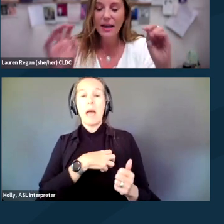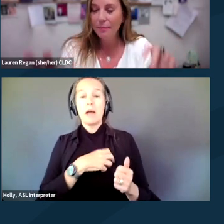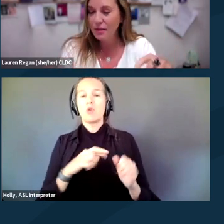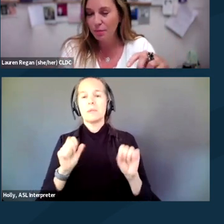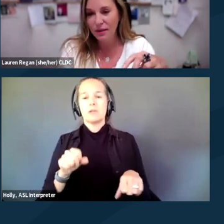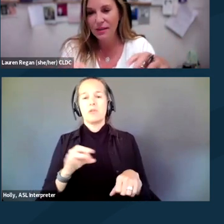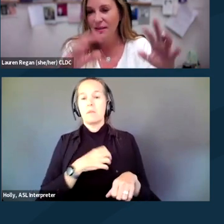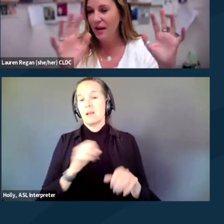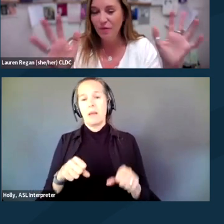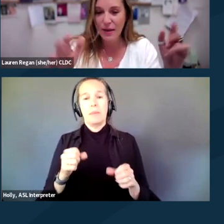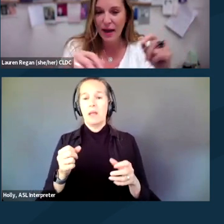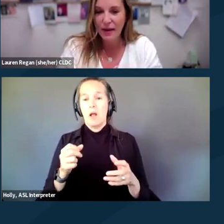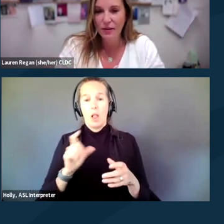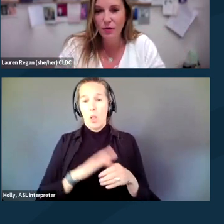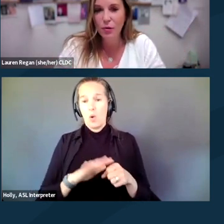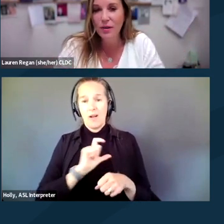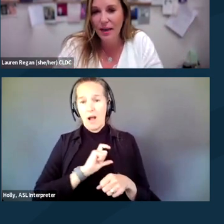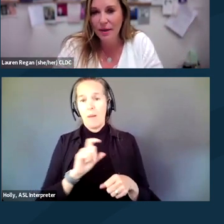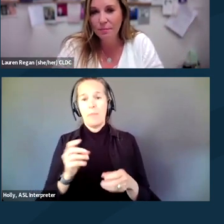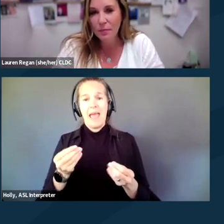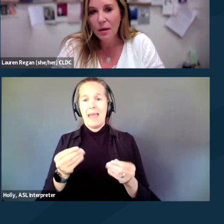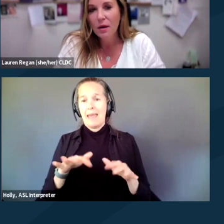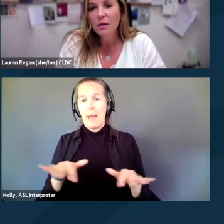campus police, FBI, you name it.